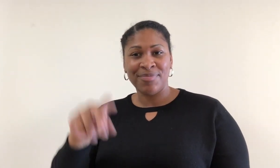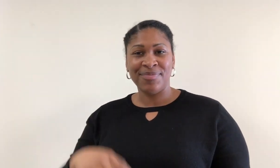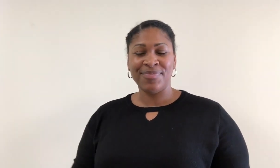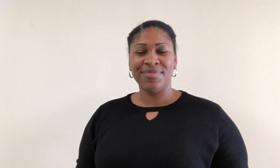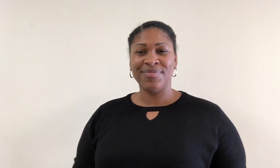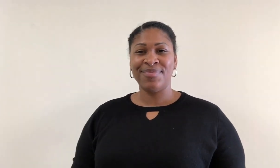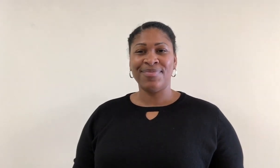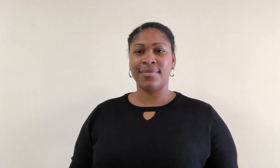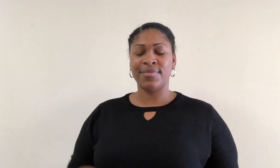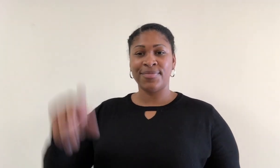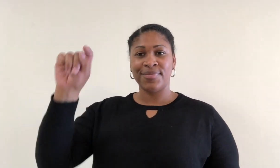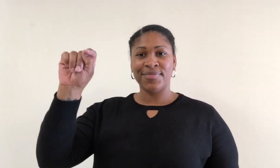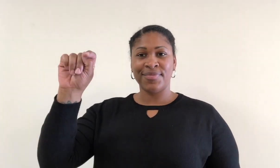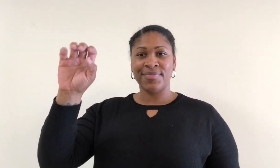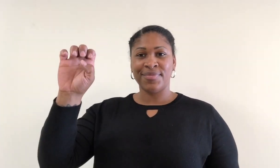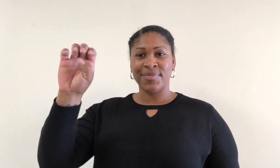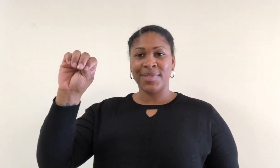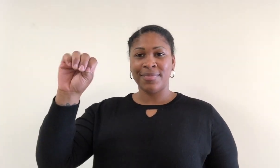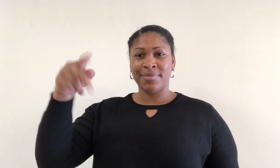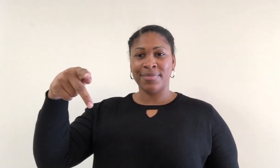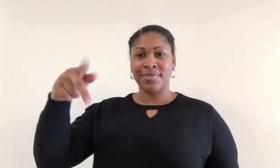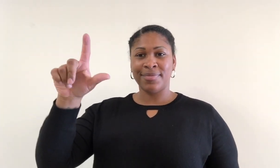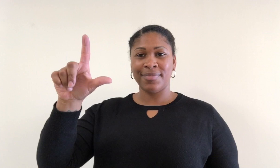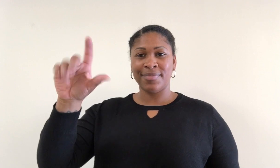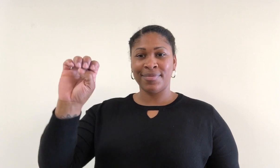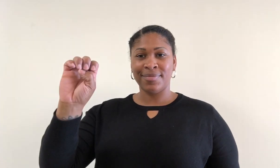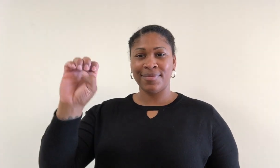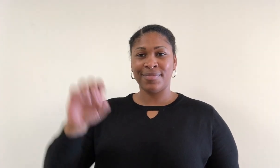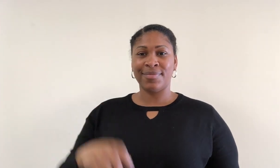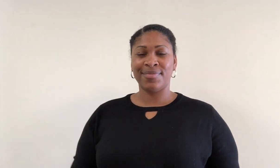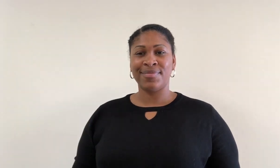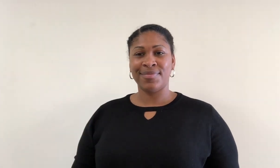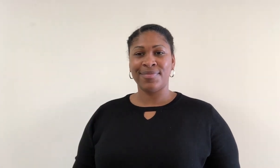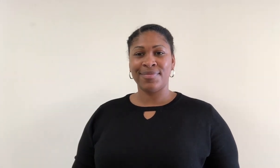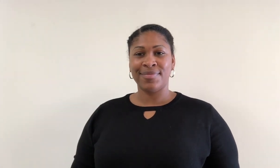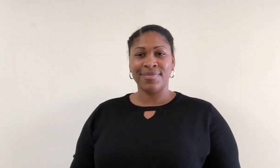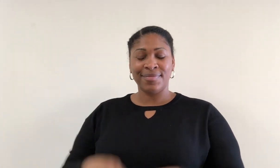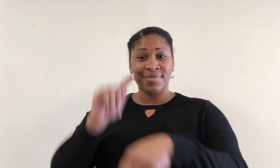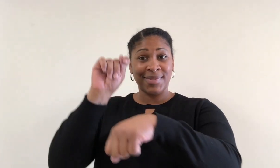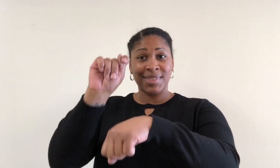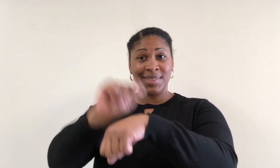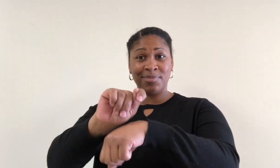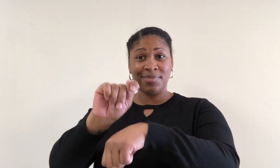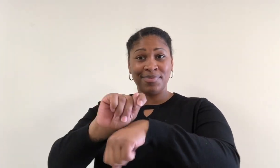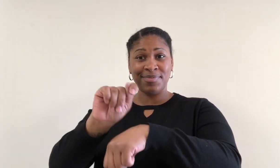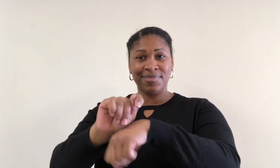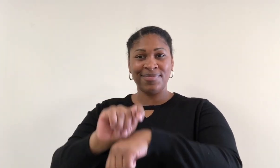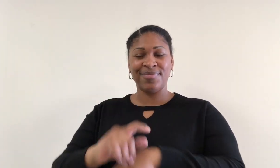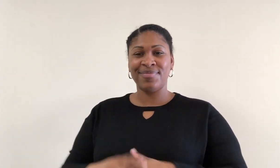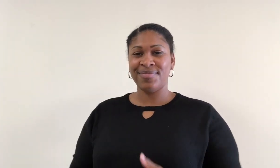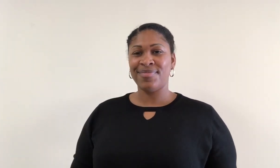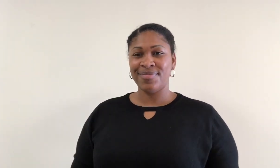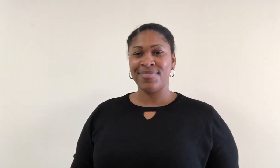Temple